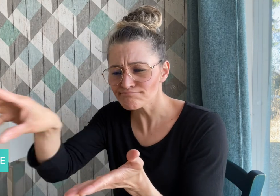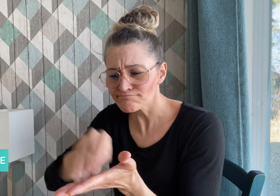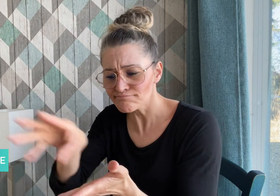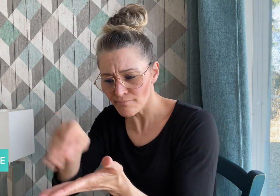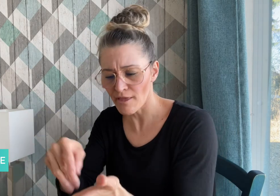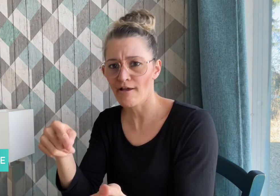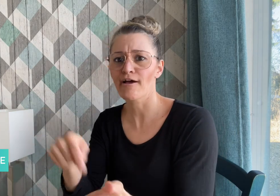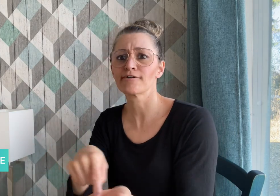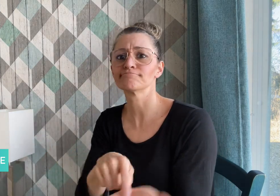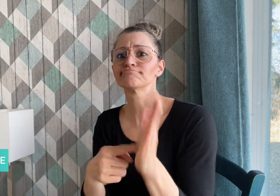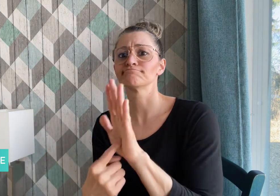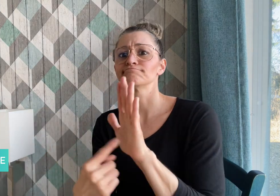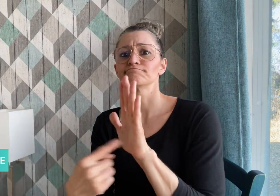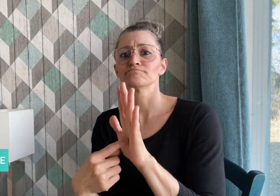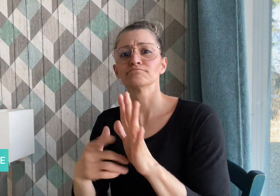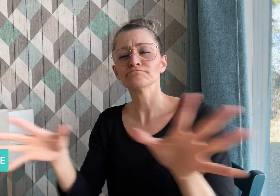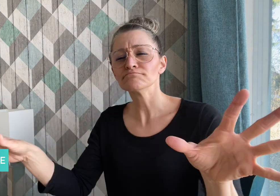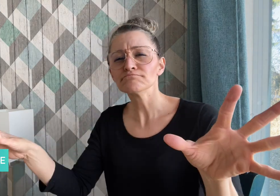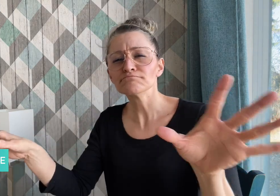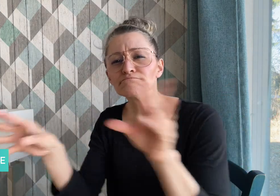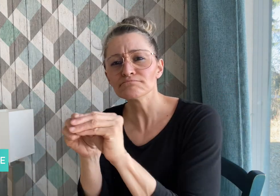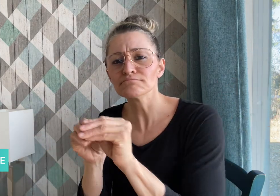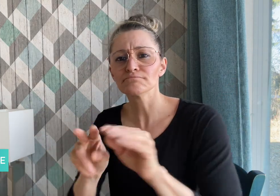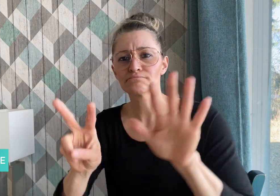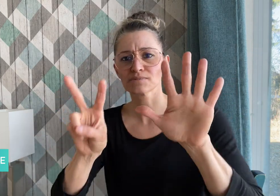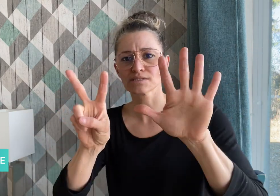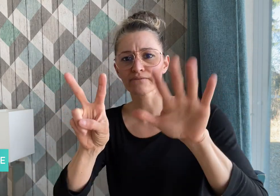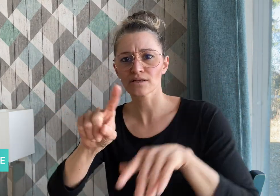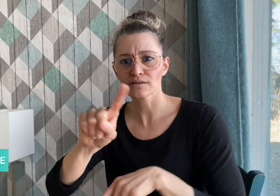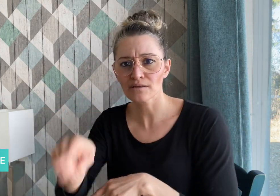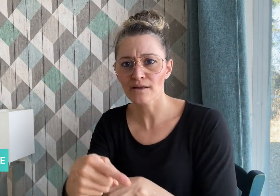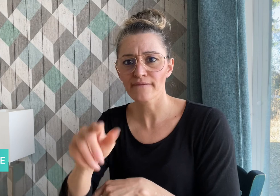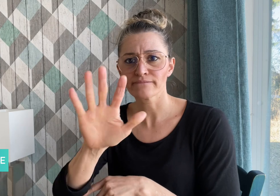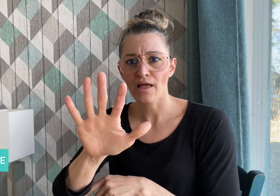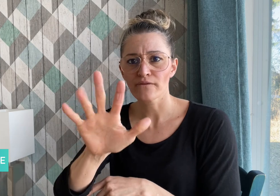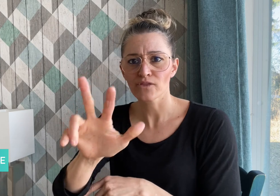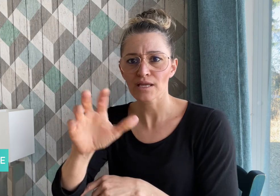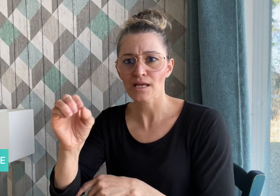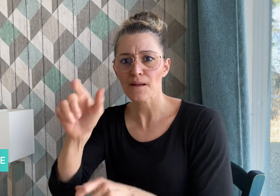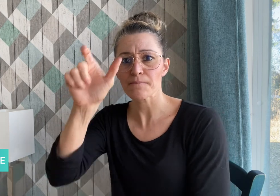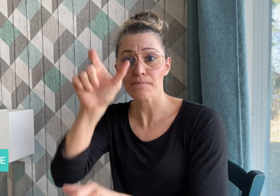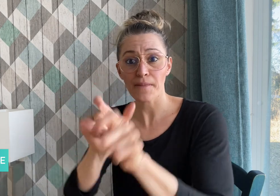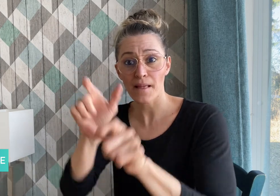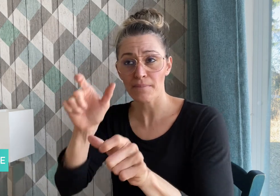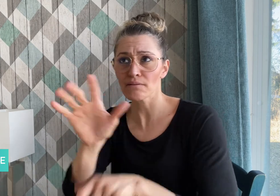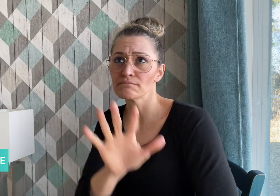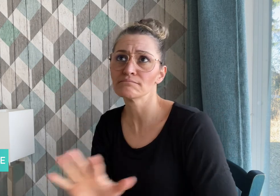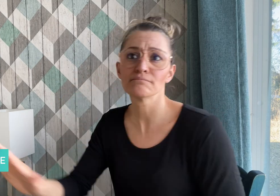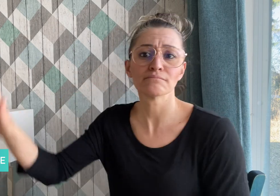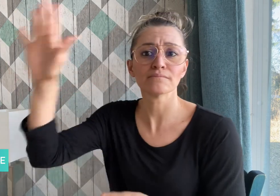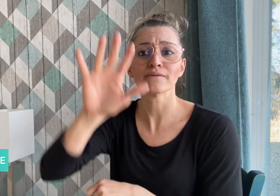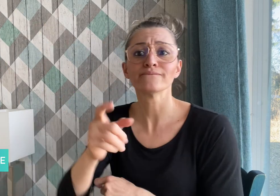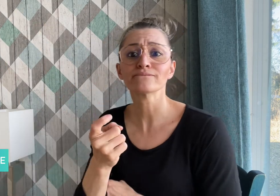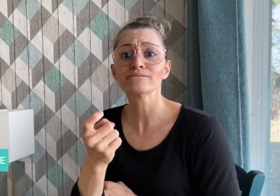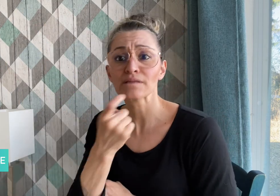of 7,530 people in Finland, mainly women, were